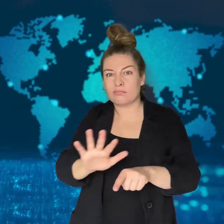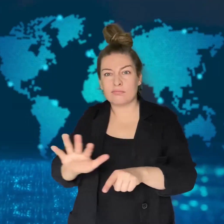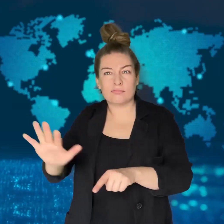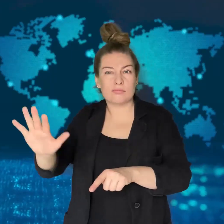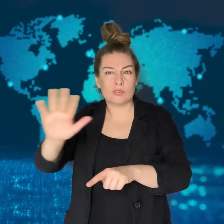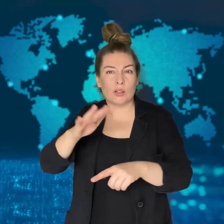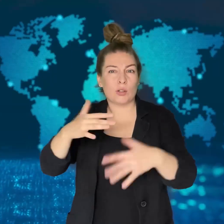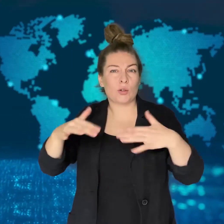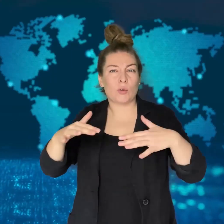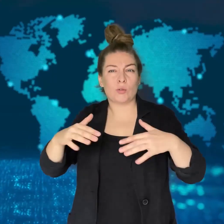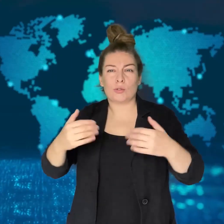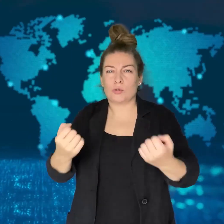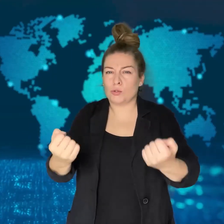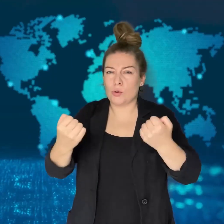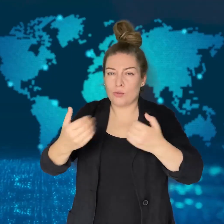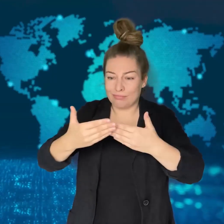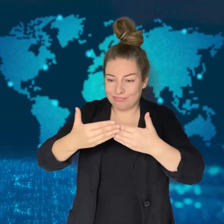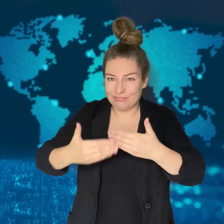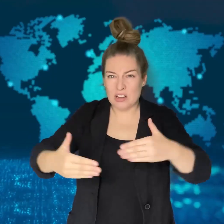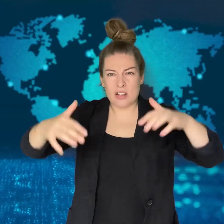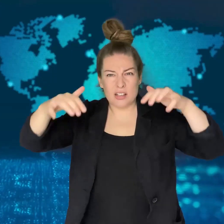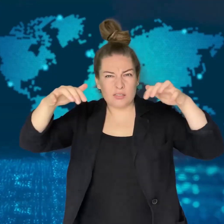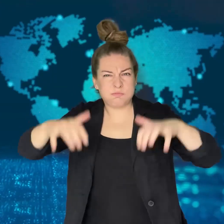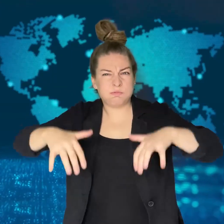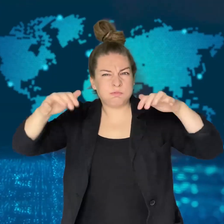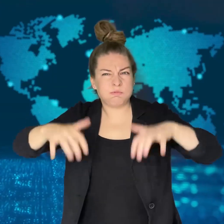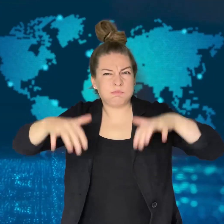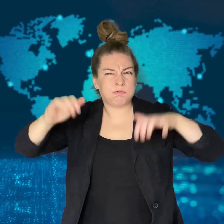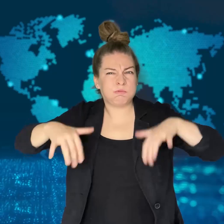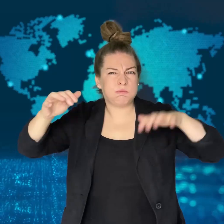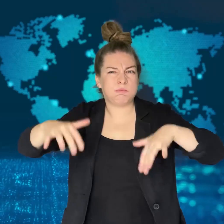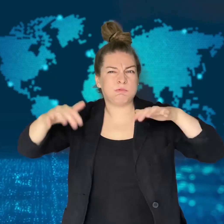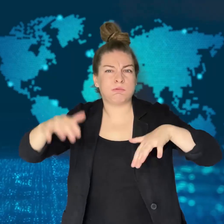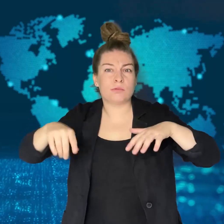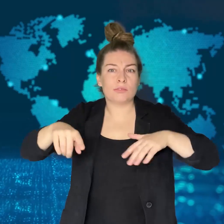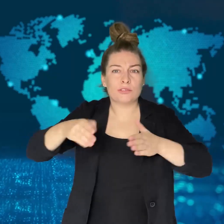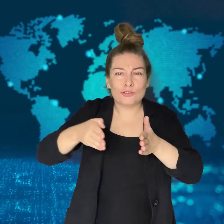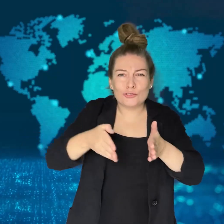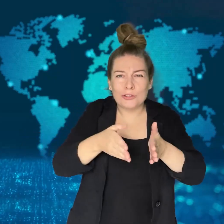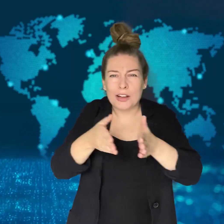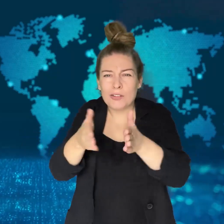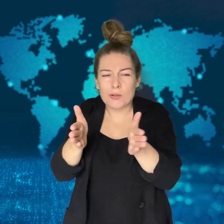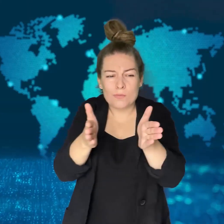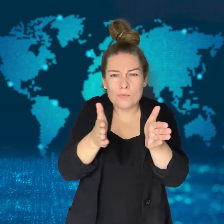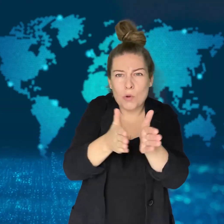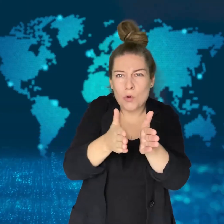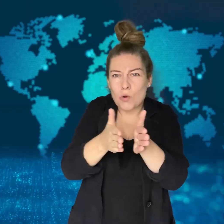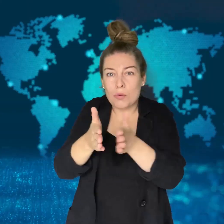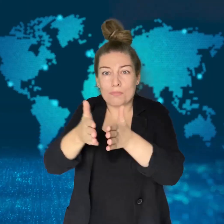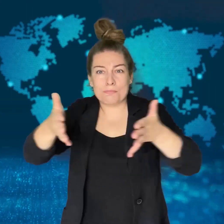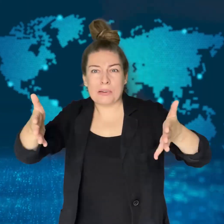Helene also soaked both South and North Carolina as well as Tennessee.